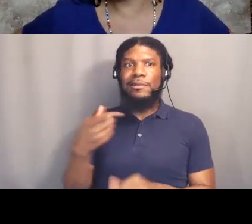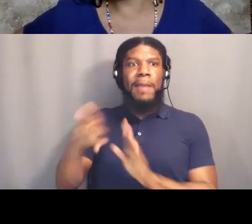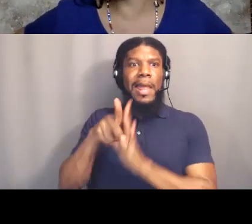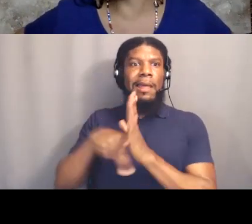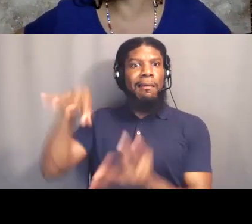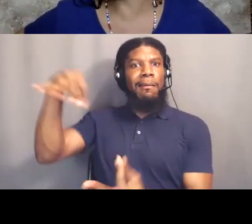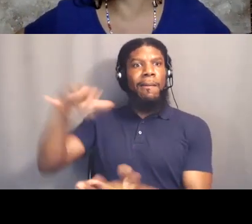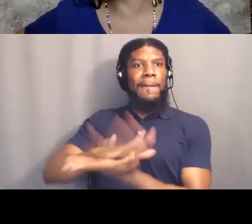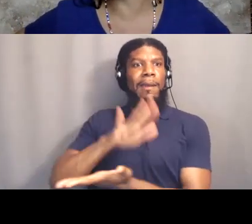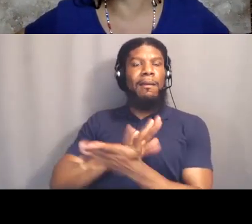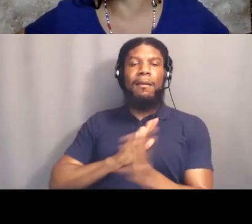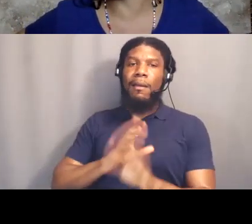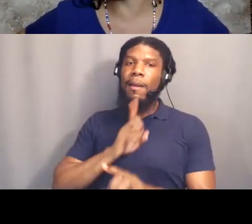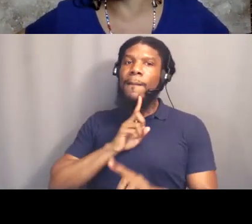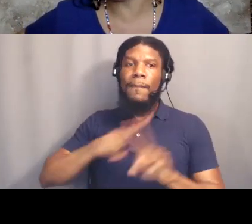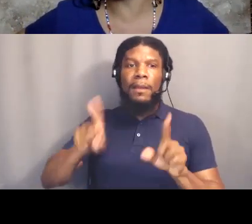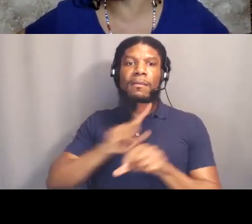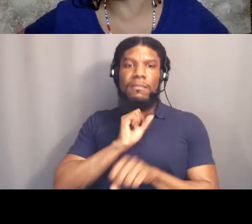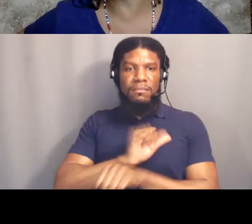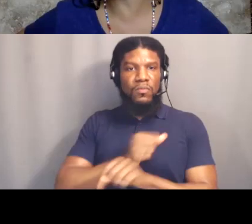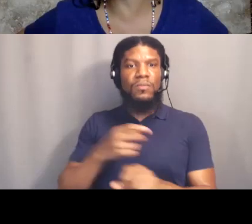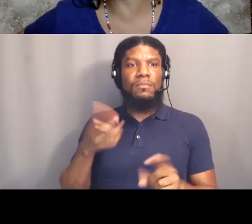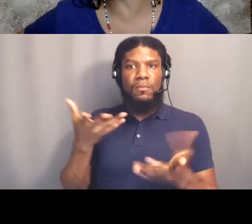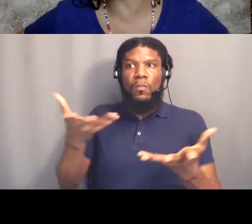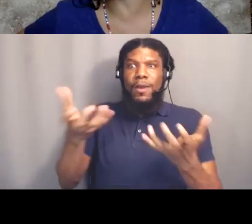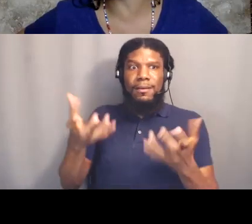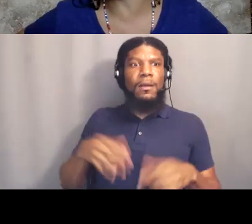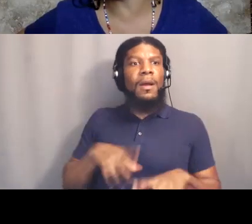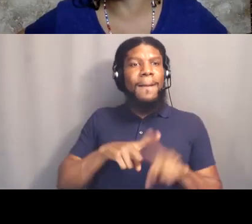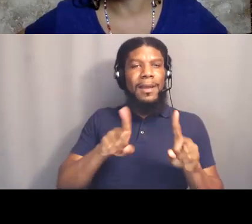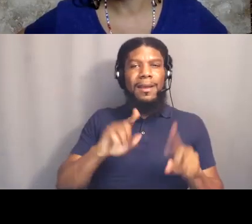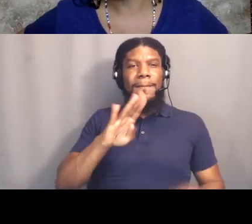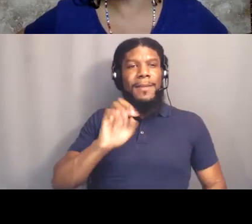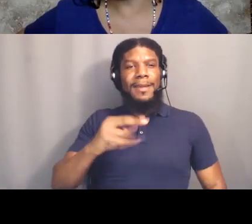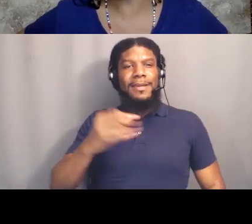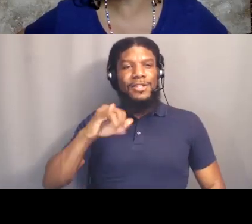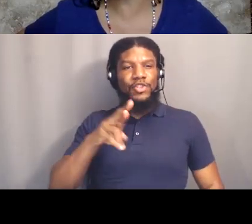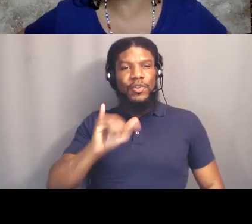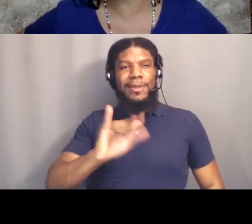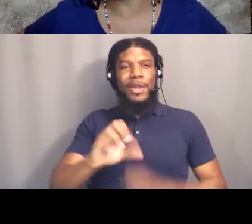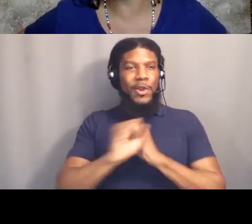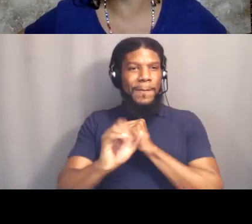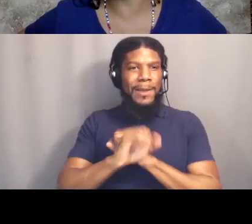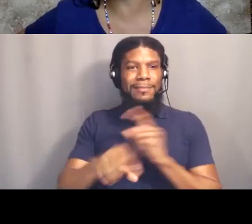Then nobody doesn't like Ben and Jerry's, that when you defund the police you absolutely have ice